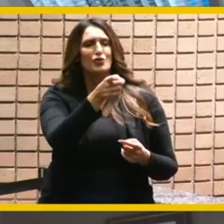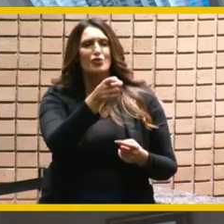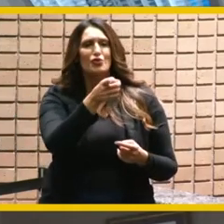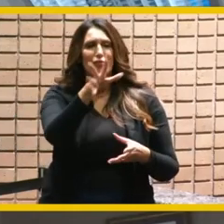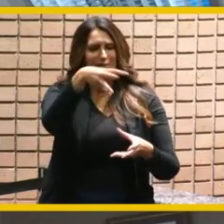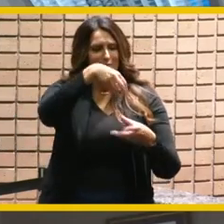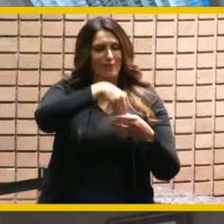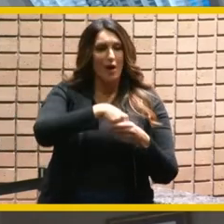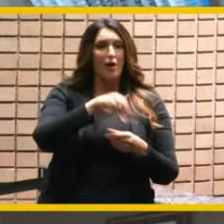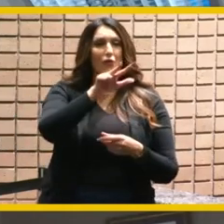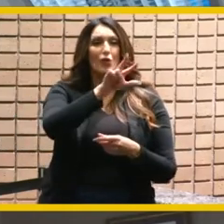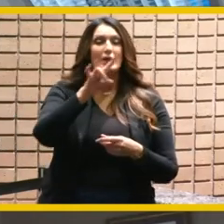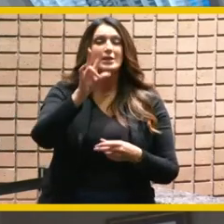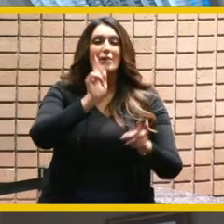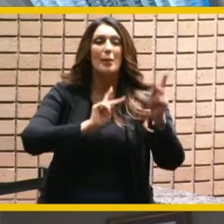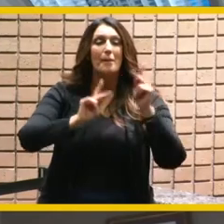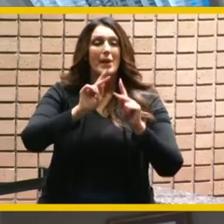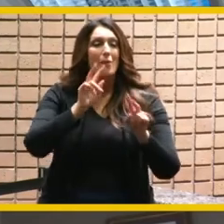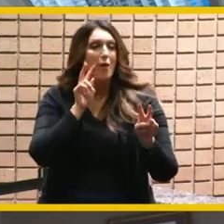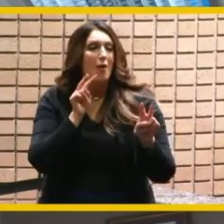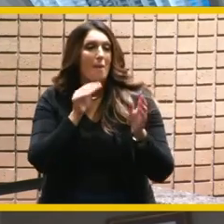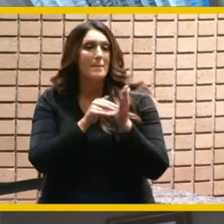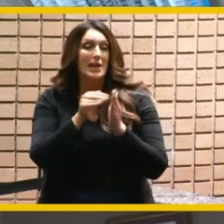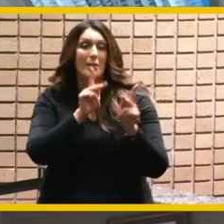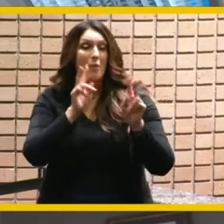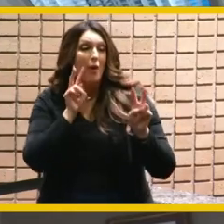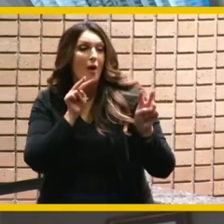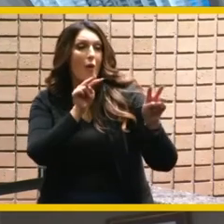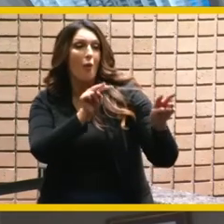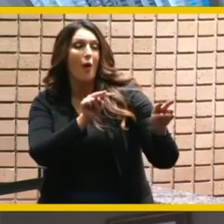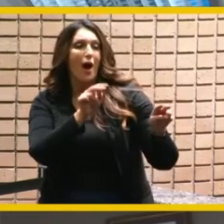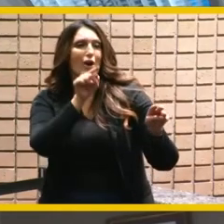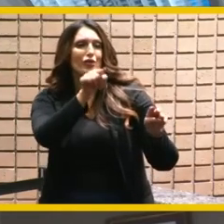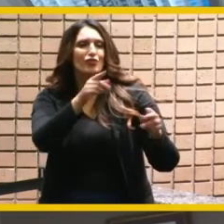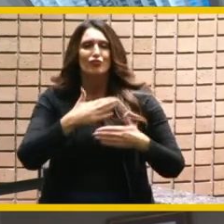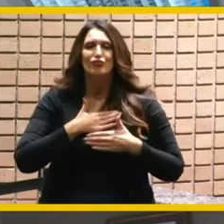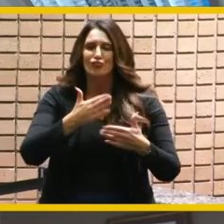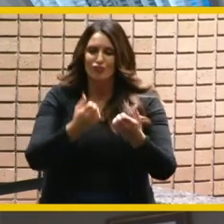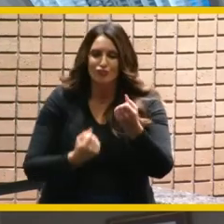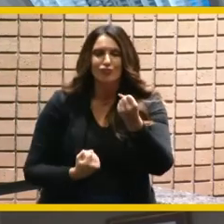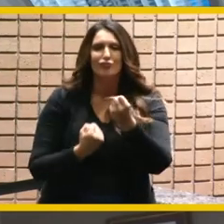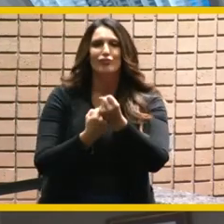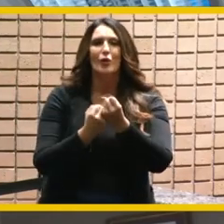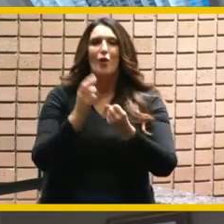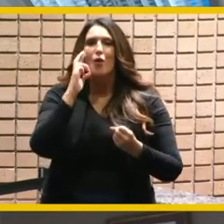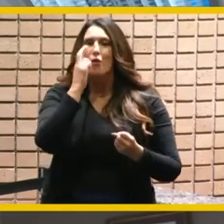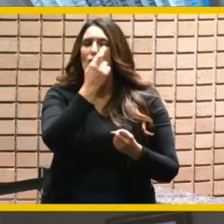watching the rose parade every year the float was a great representation of our city and introduced